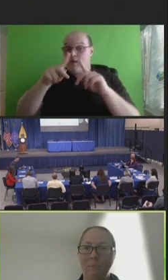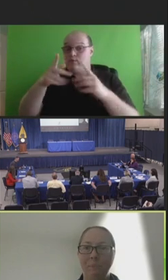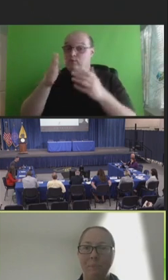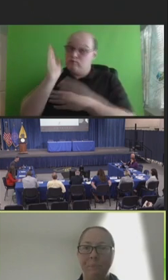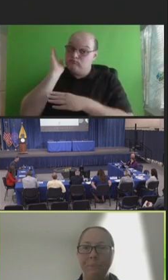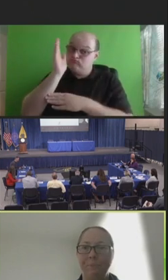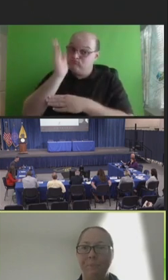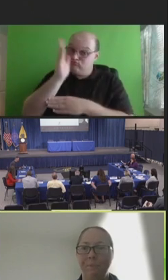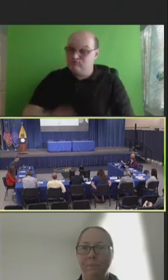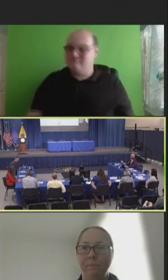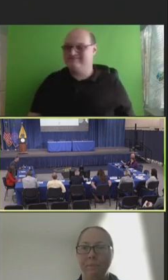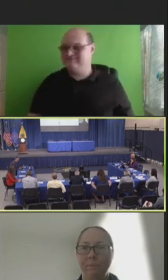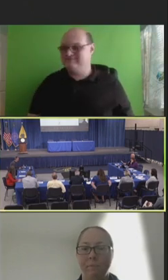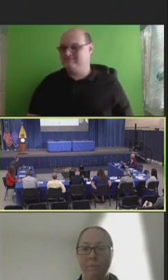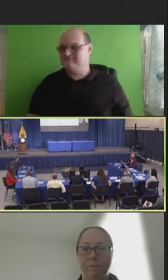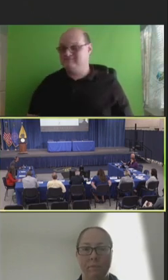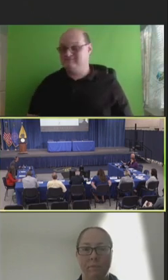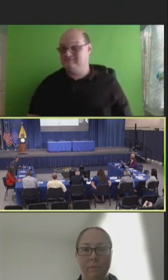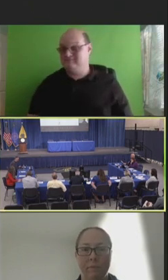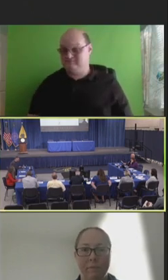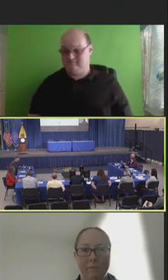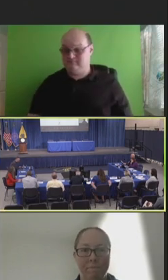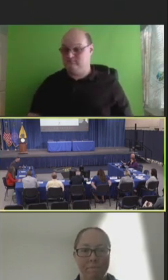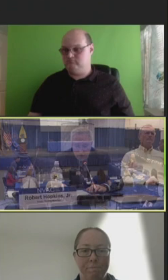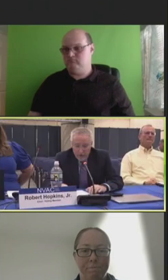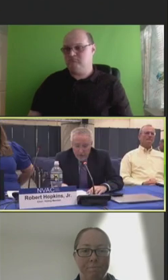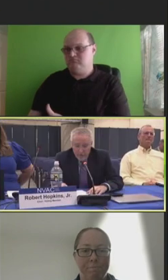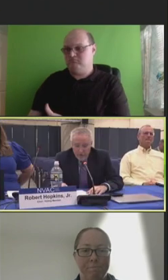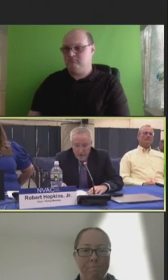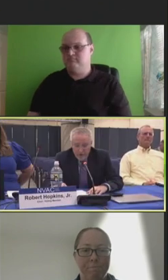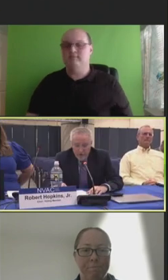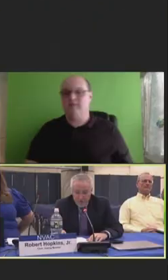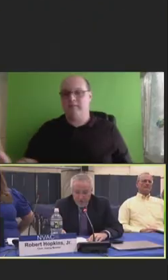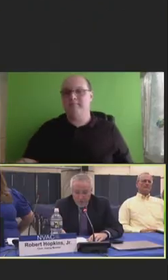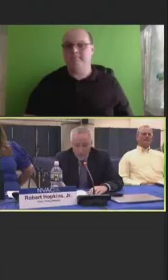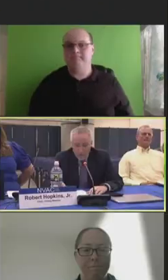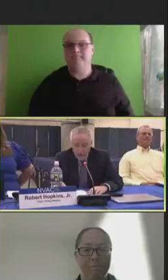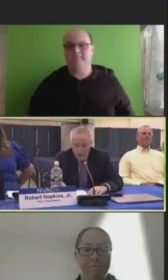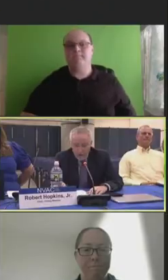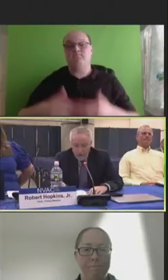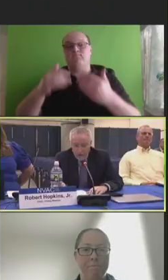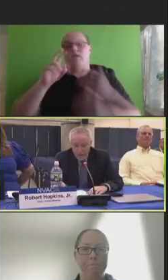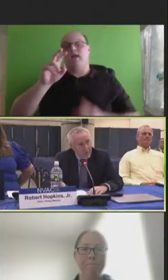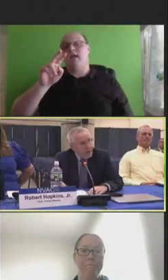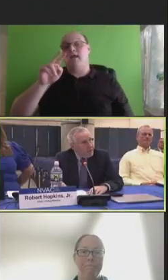Robert Hopkins: Thank you, Kim. Our next presentation is for NACCHO, Matt Bobo.